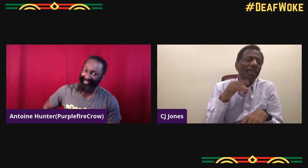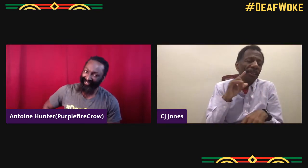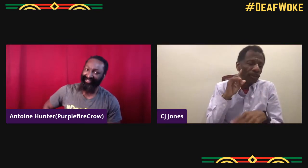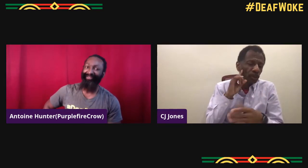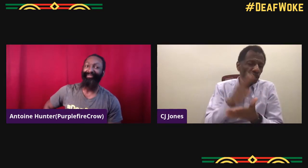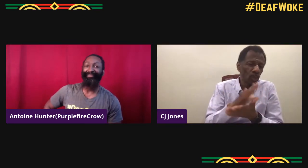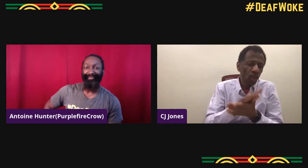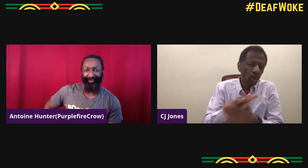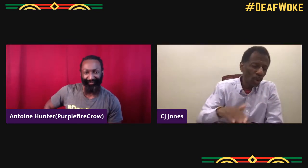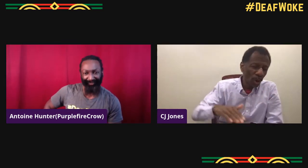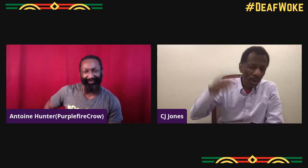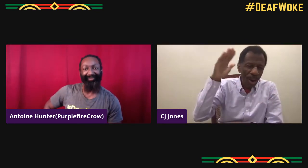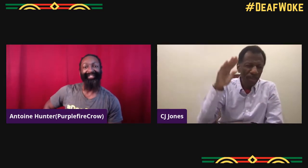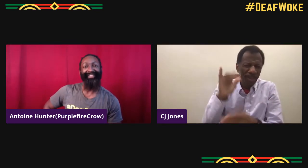I grew up doing a lot of directing,